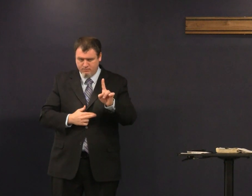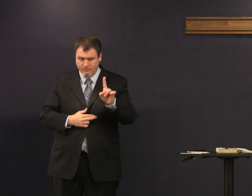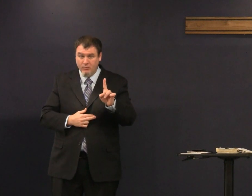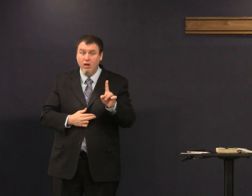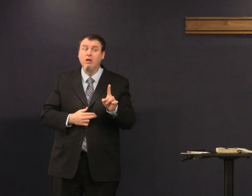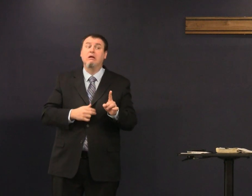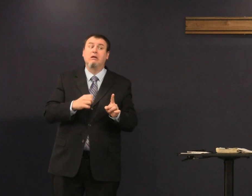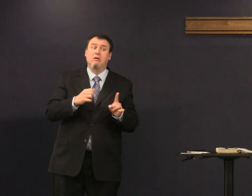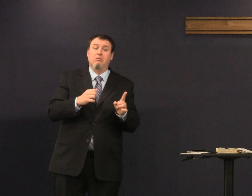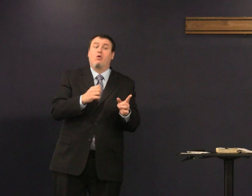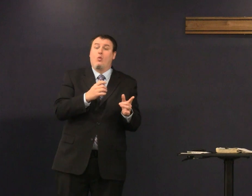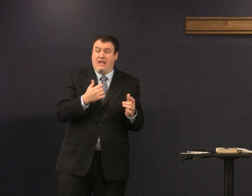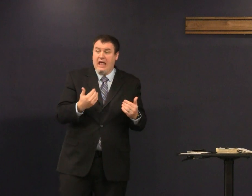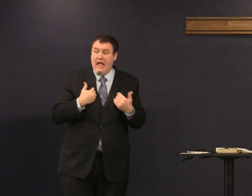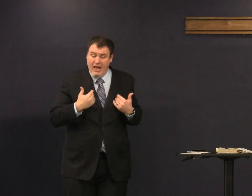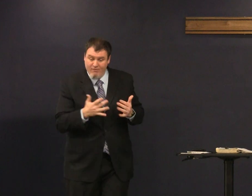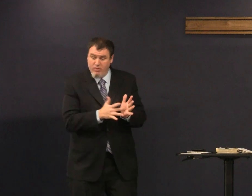there are a few reasons